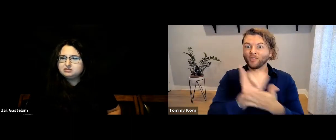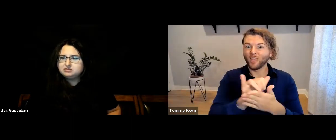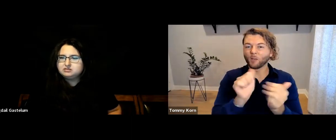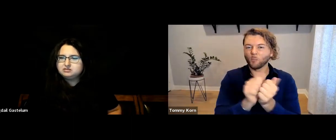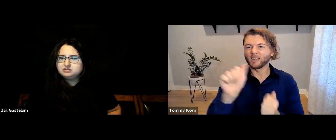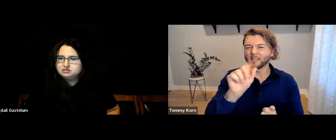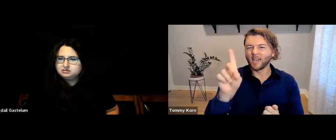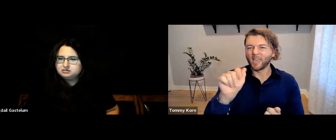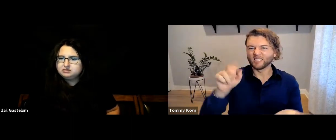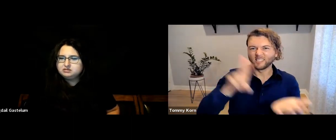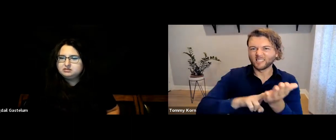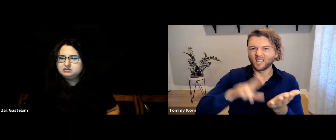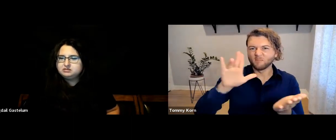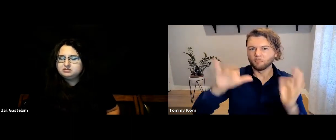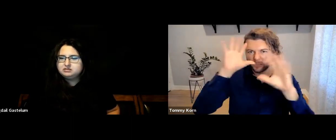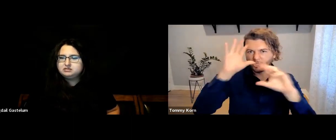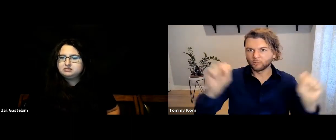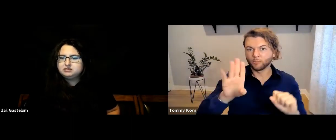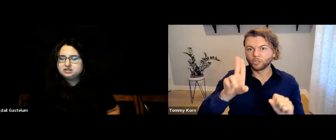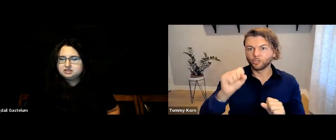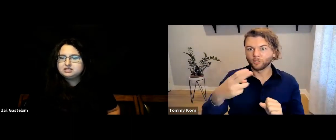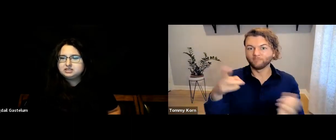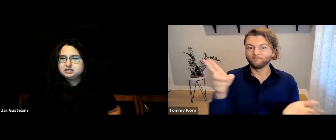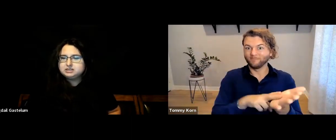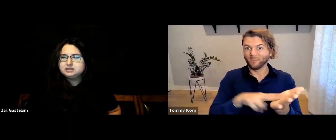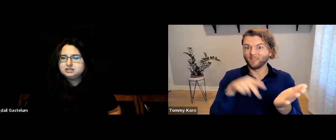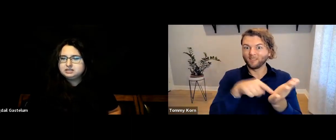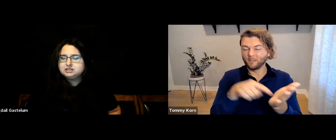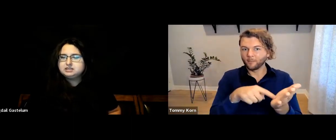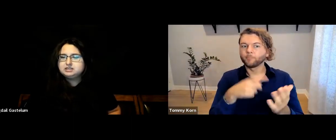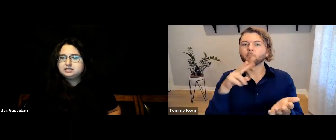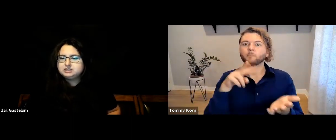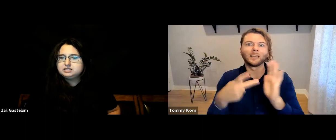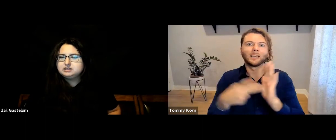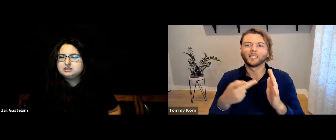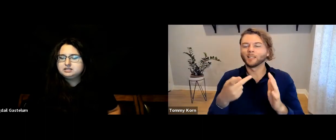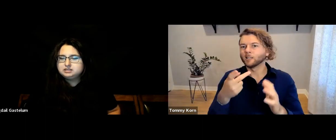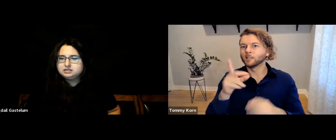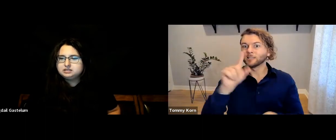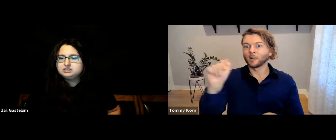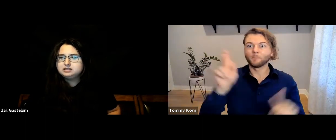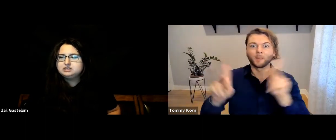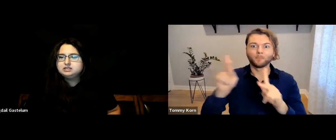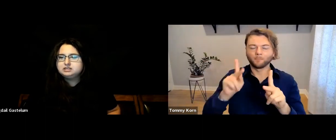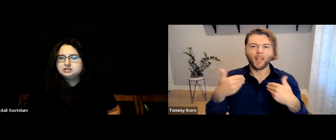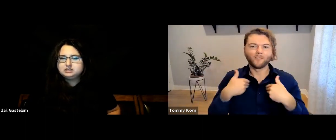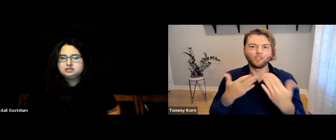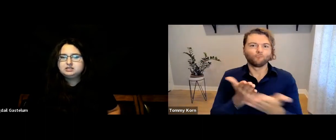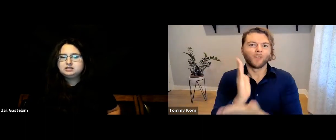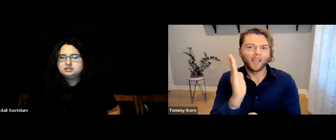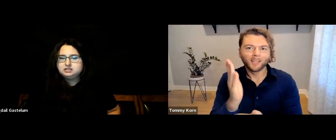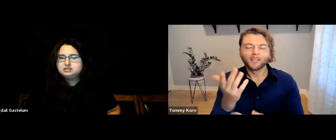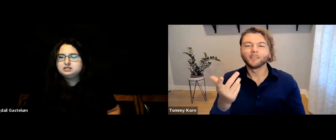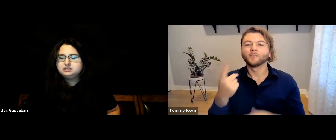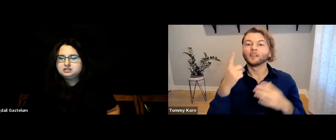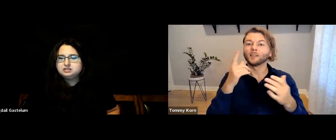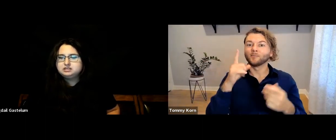When President Bush signed the ADA into law, it showed that disabled people have rights.